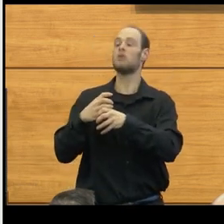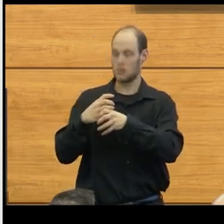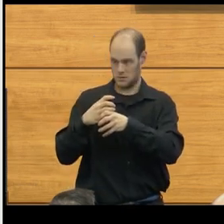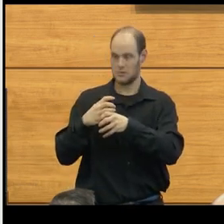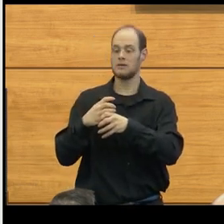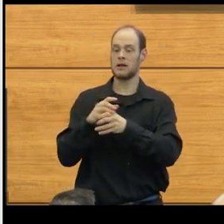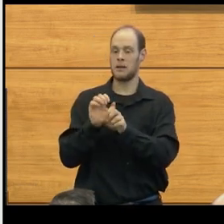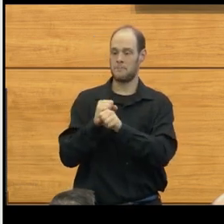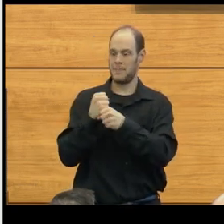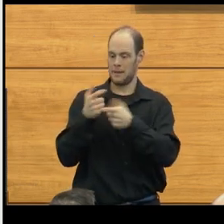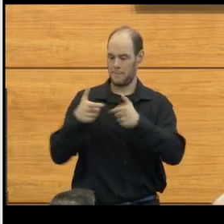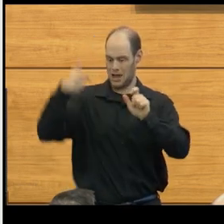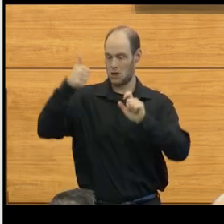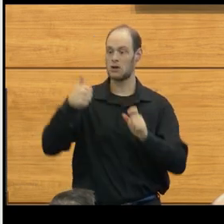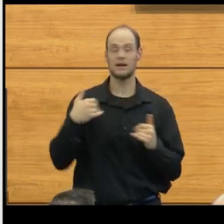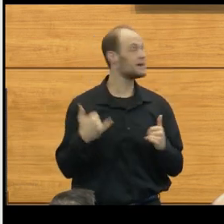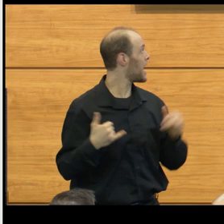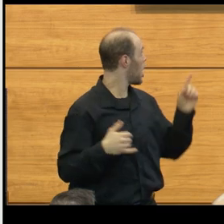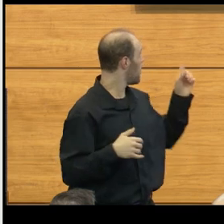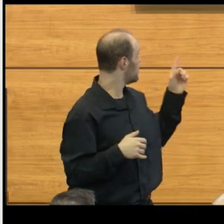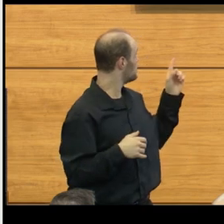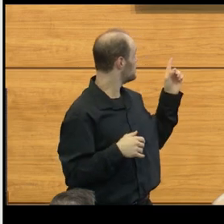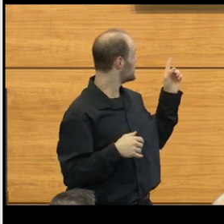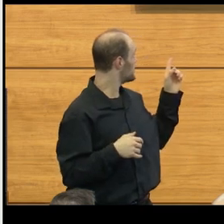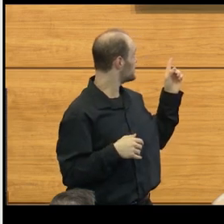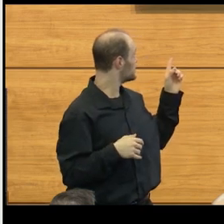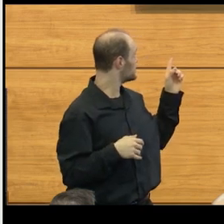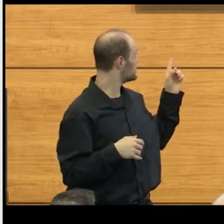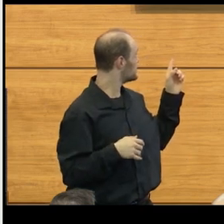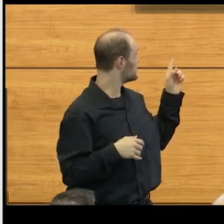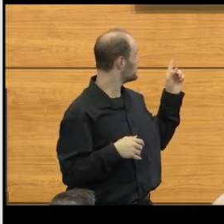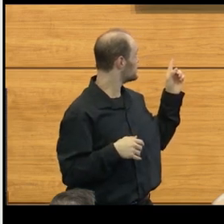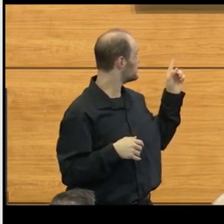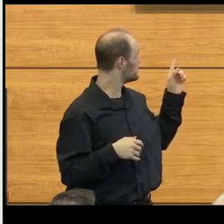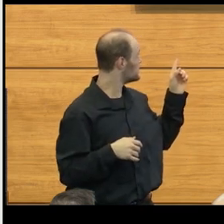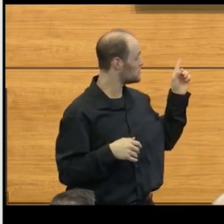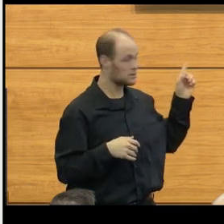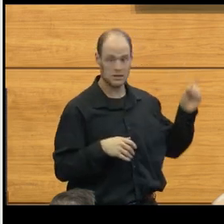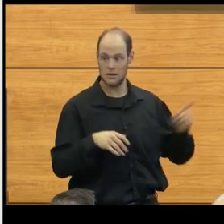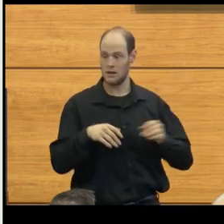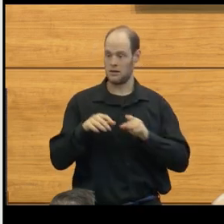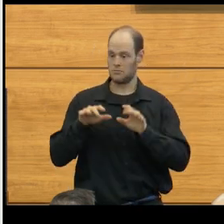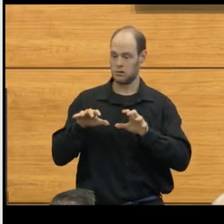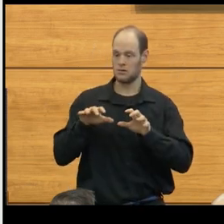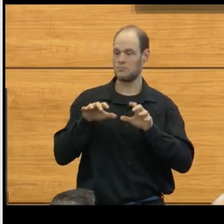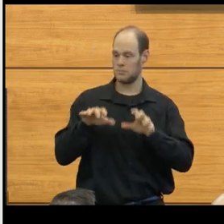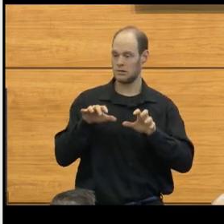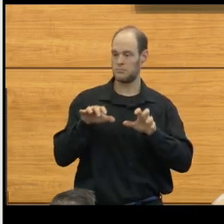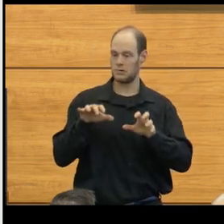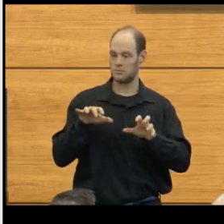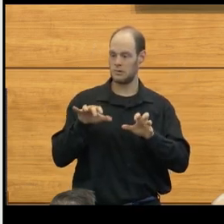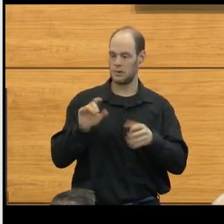and make things bigger, now look at it, the pulsatility within the cavity has changed.